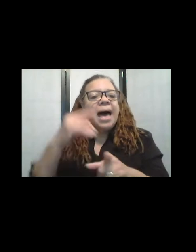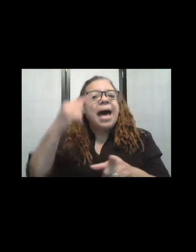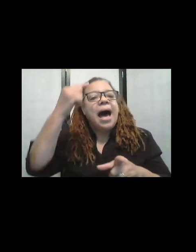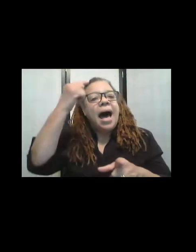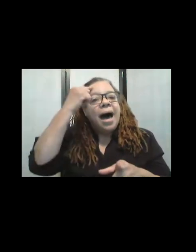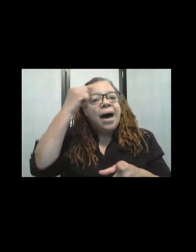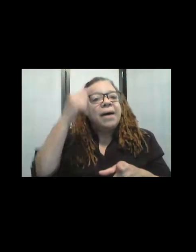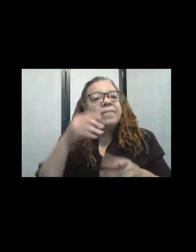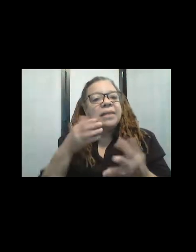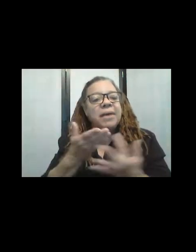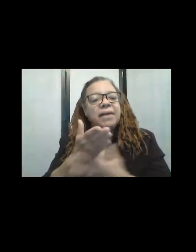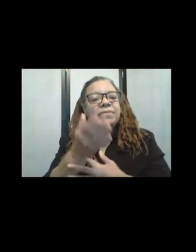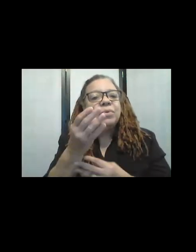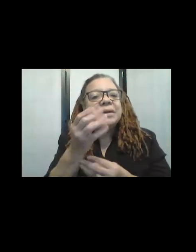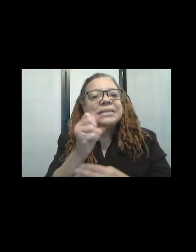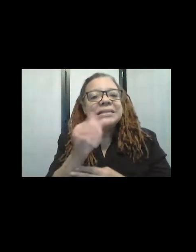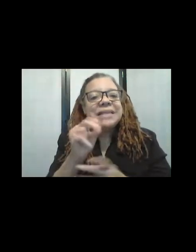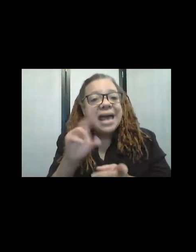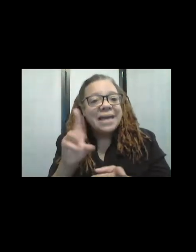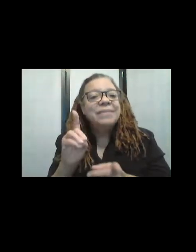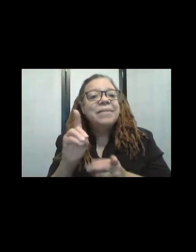the sand as I originally thought! It, that's a path through the ice flows,